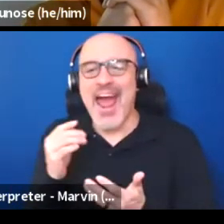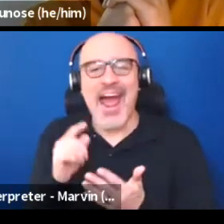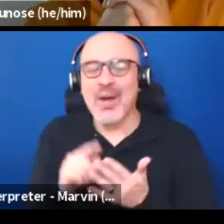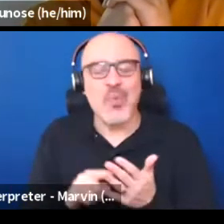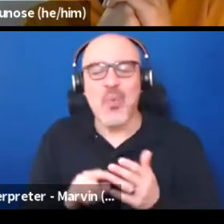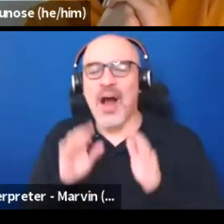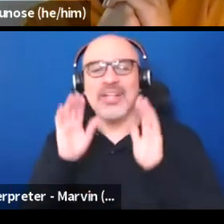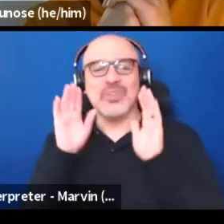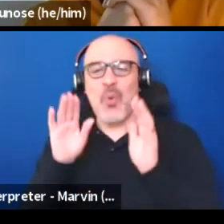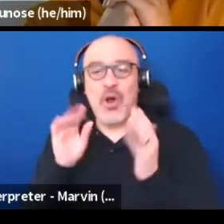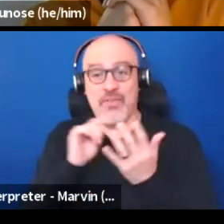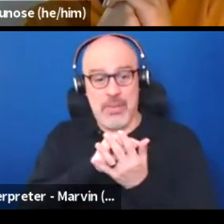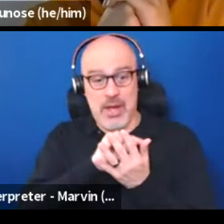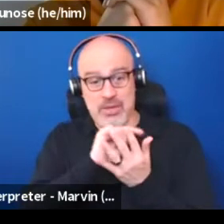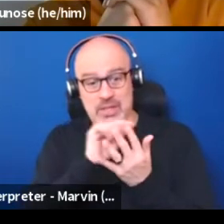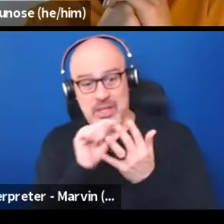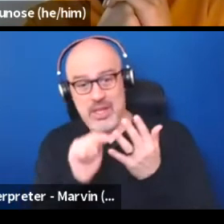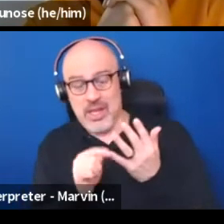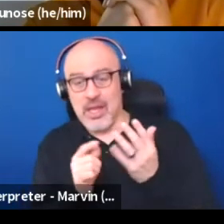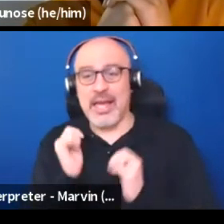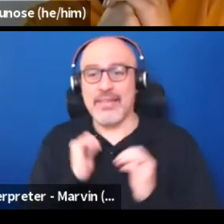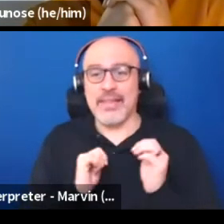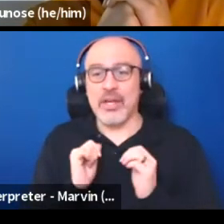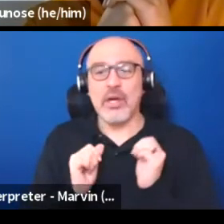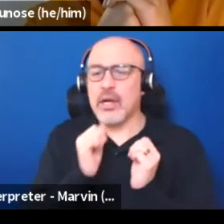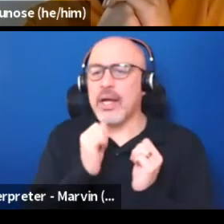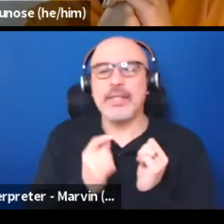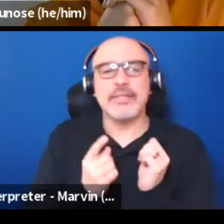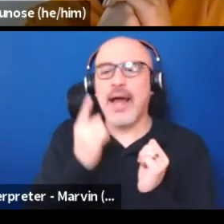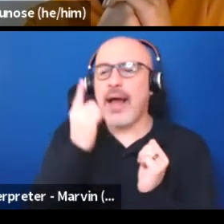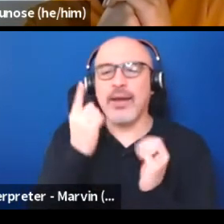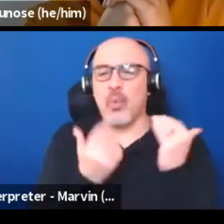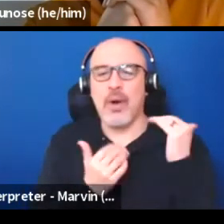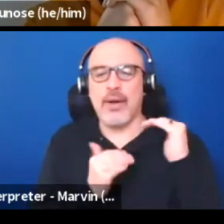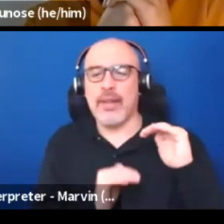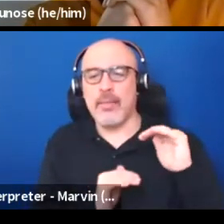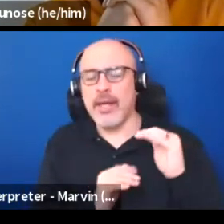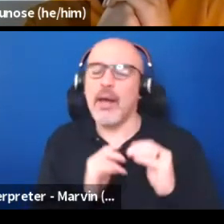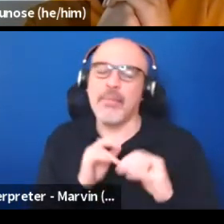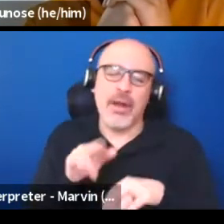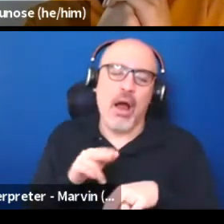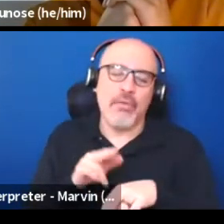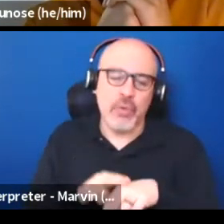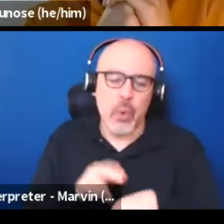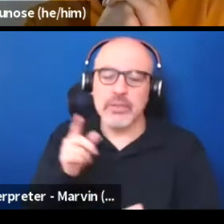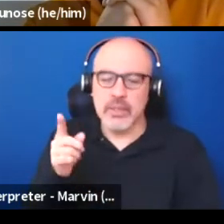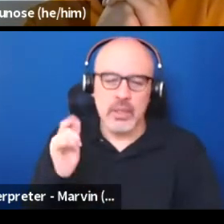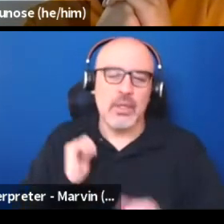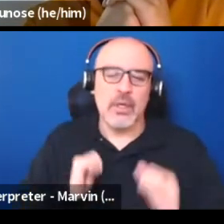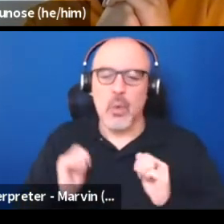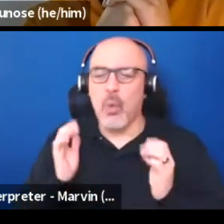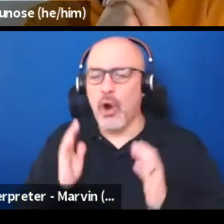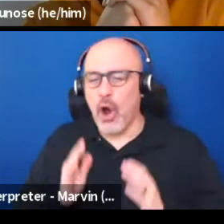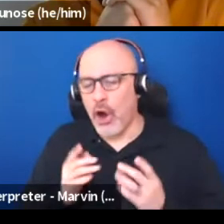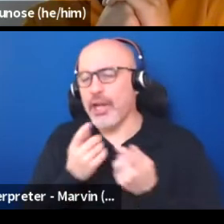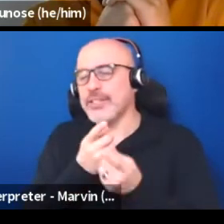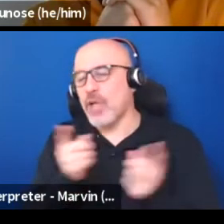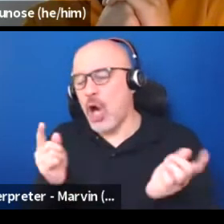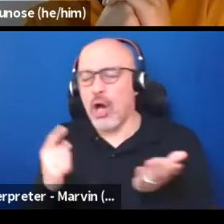is it doesn't necessarily put it in a box. Sure, we're all theater artists and we're gonna... Sometimes I direct a show and I'll have to use